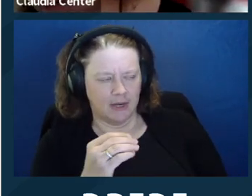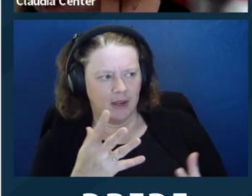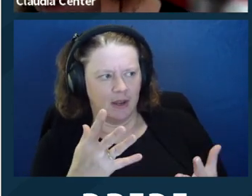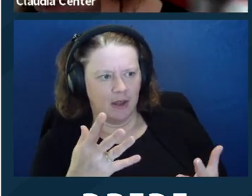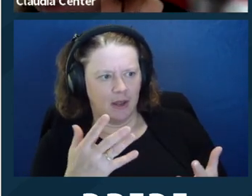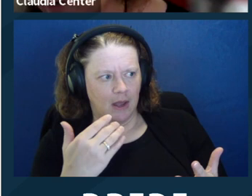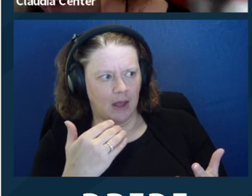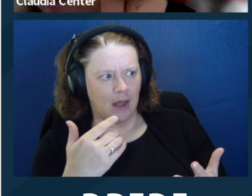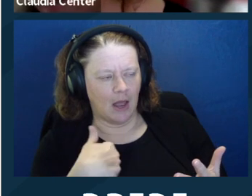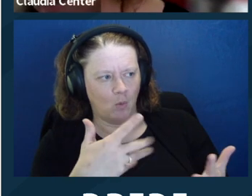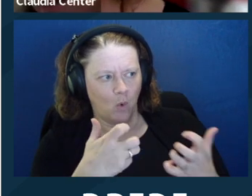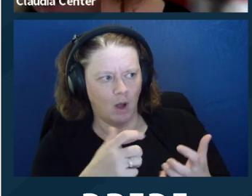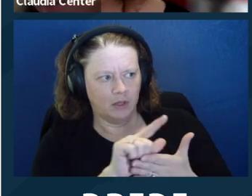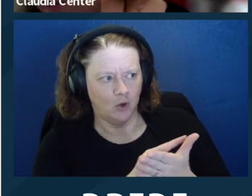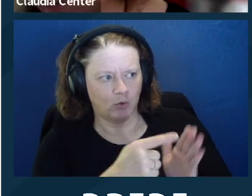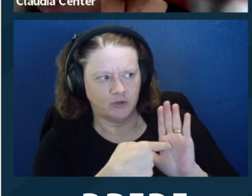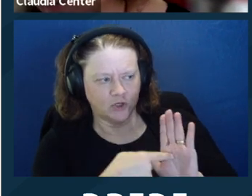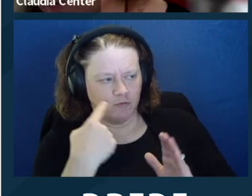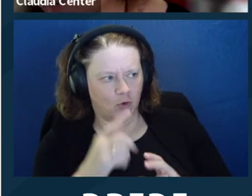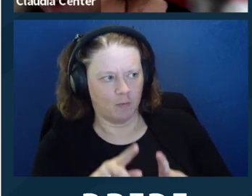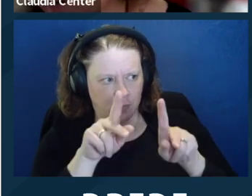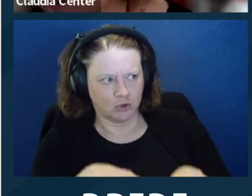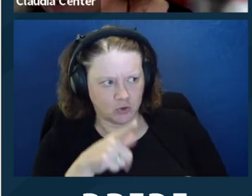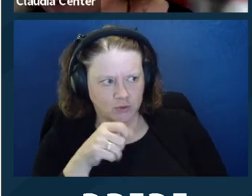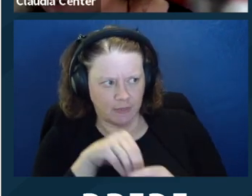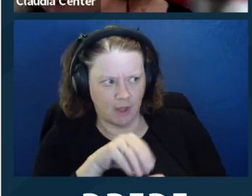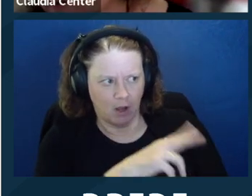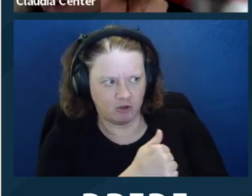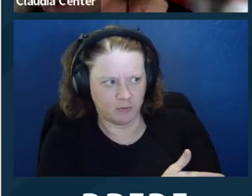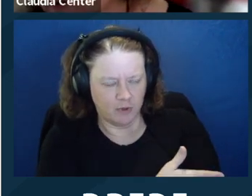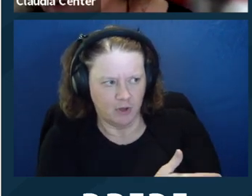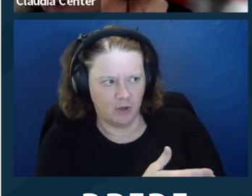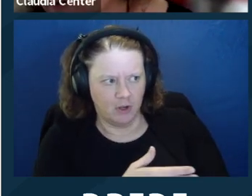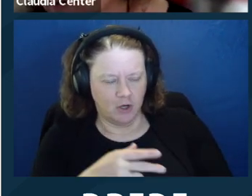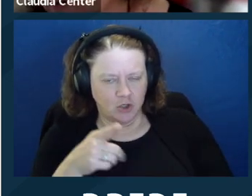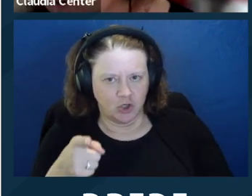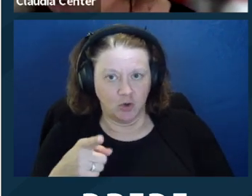Are there any documents you would ask the person with the power of attorney to sign?